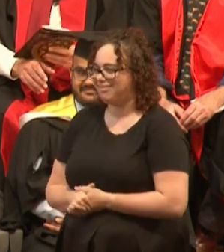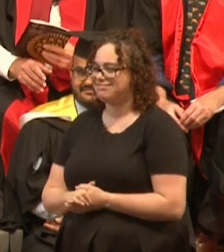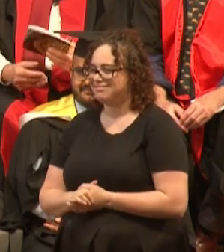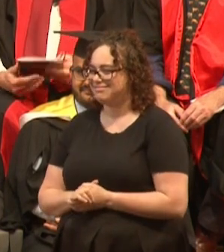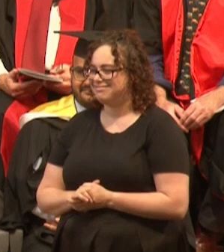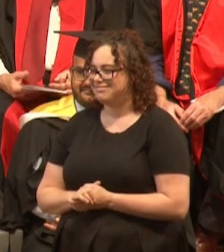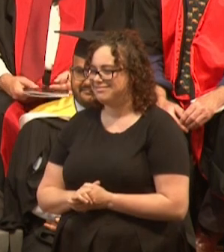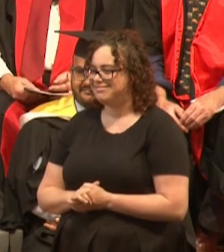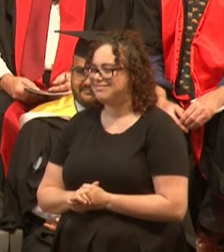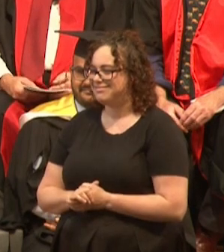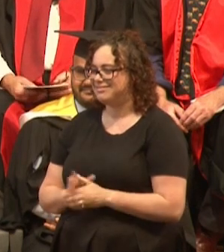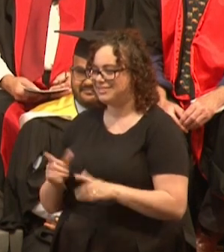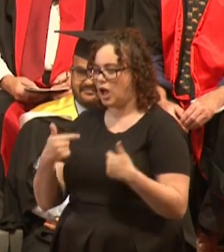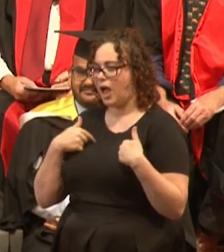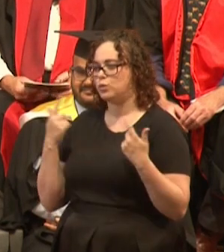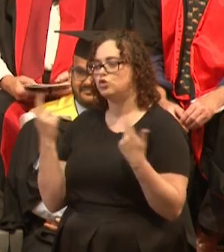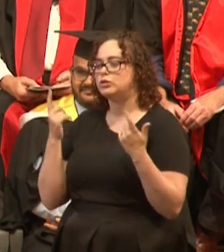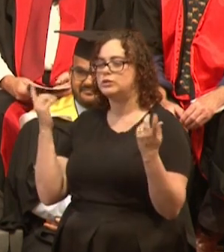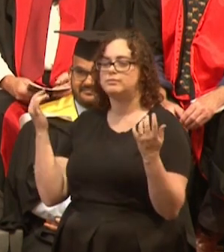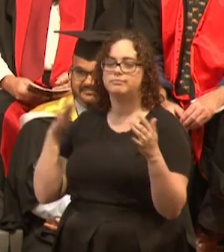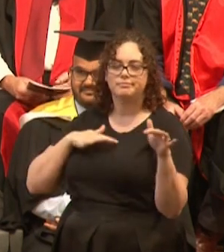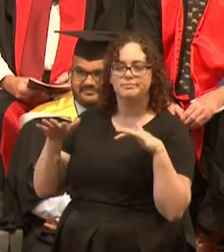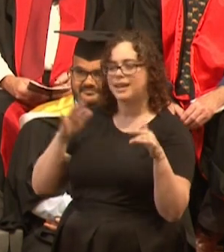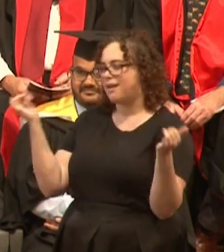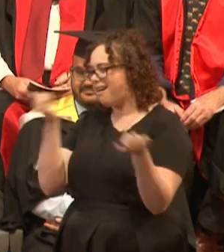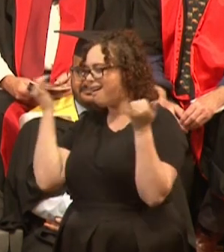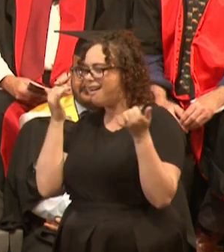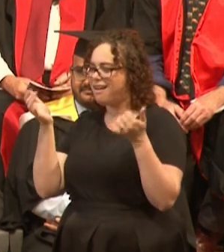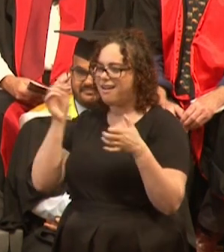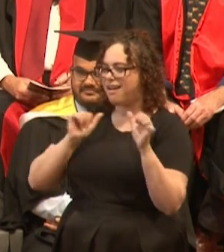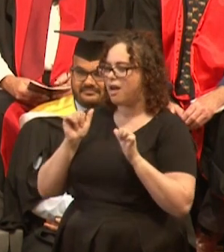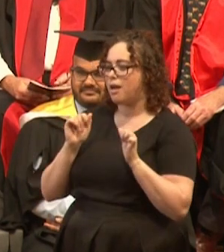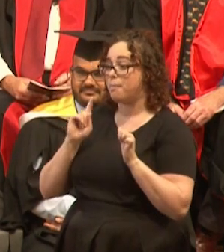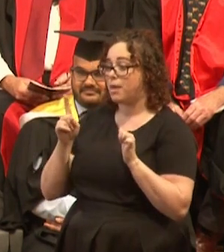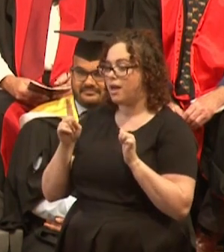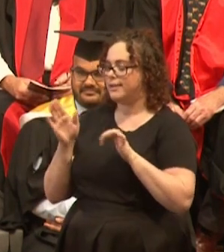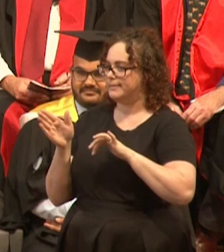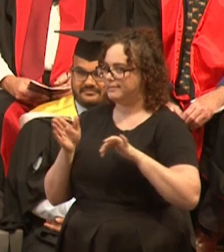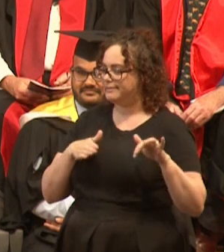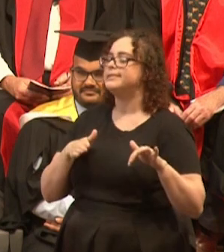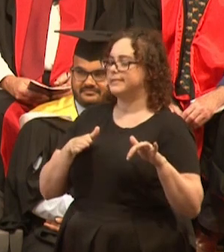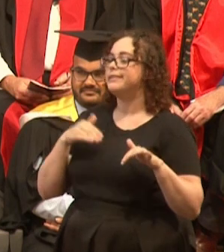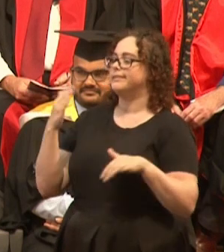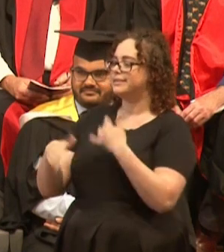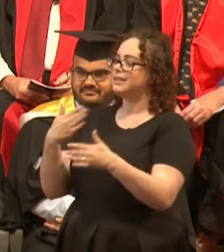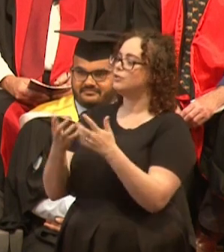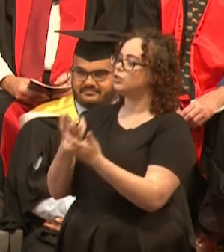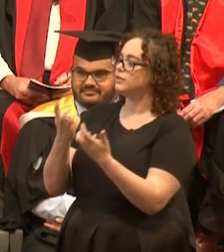I was too busy partying while I should have been working. Eventually, I got the hang of it and graduated with a couple of good marks.